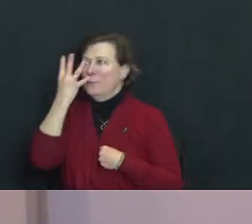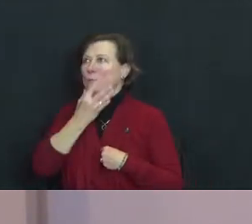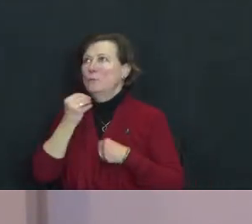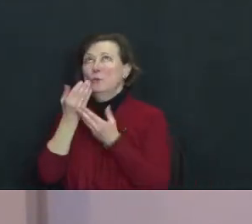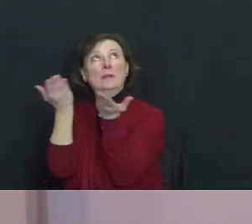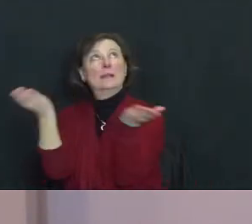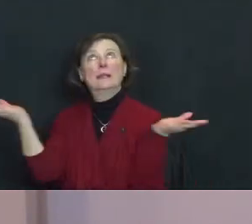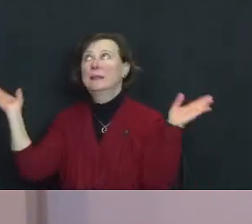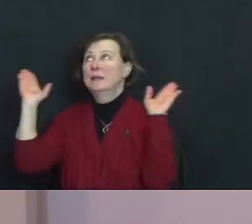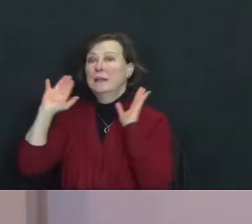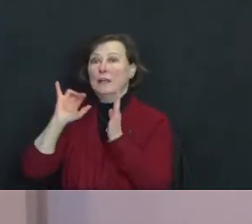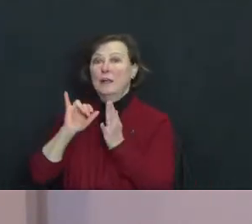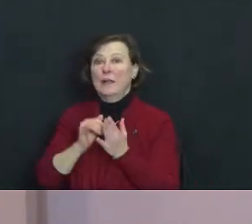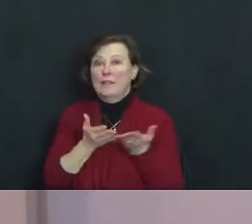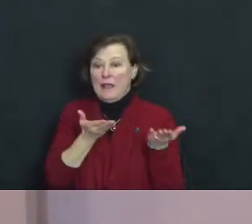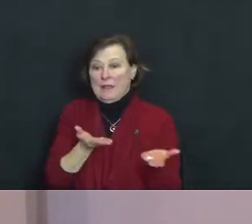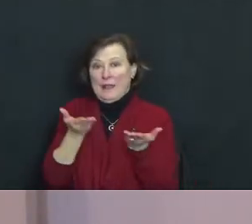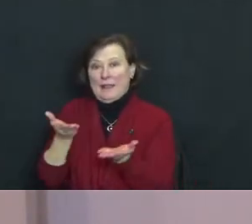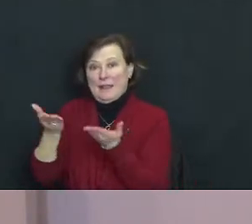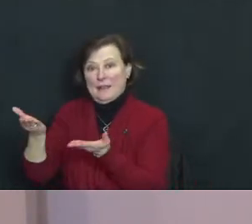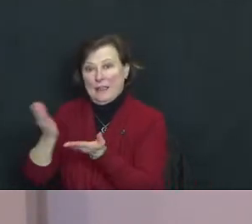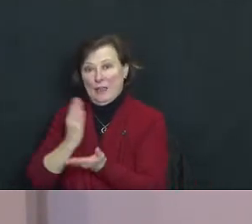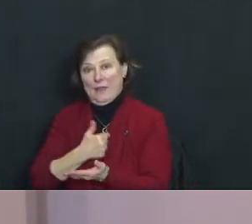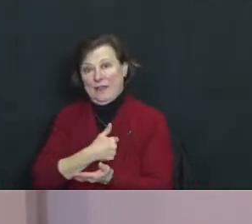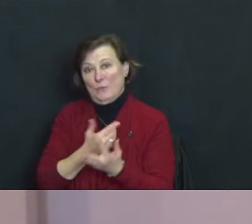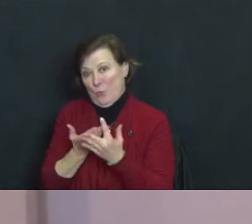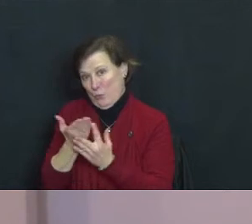that carry us through our week.